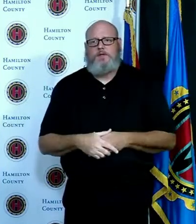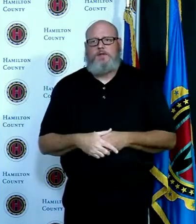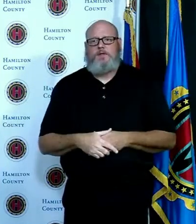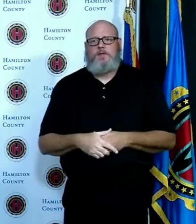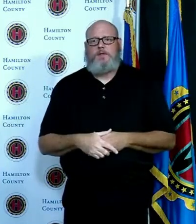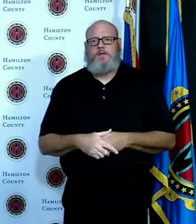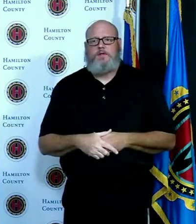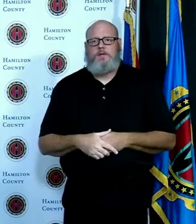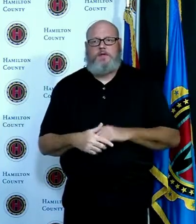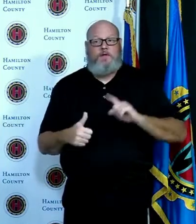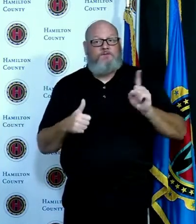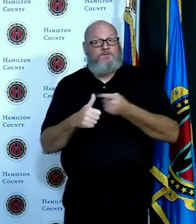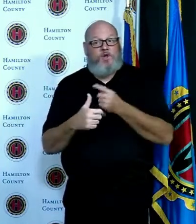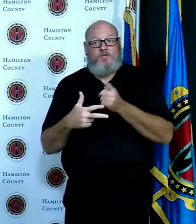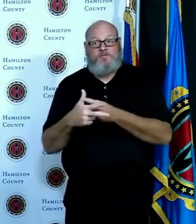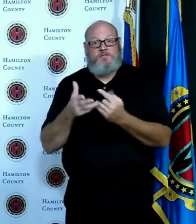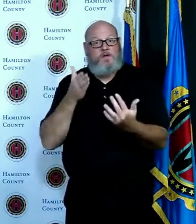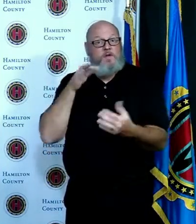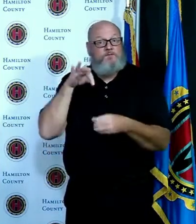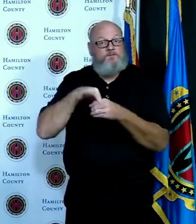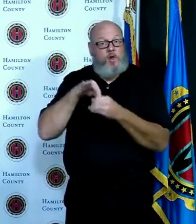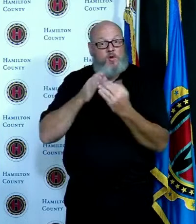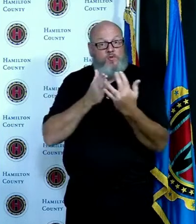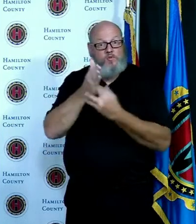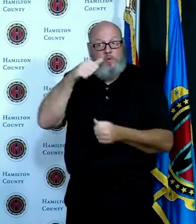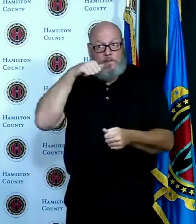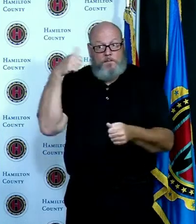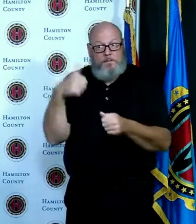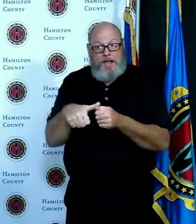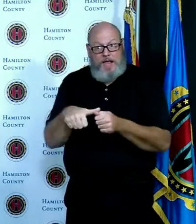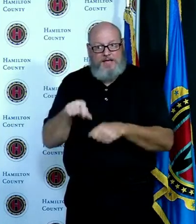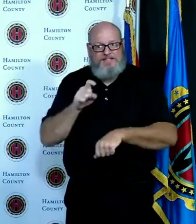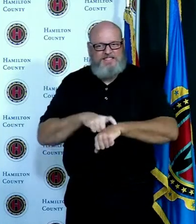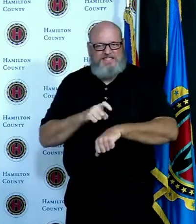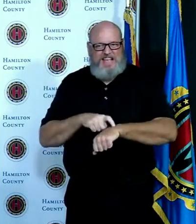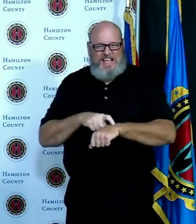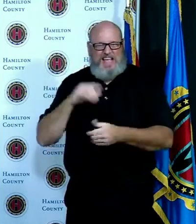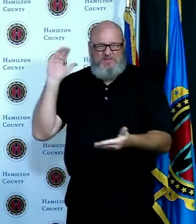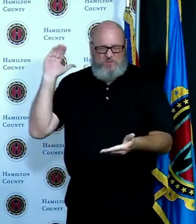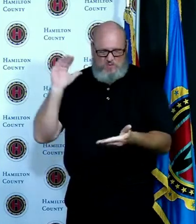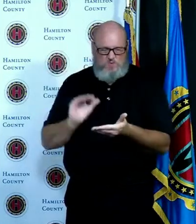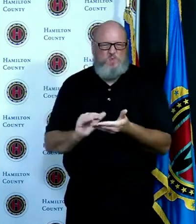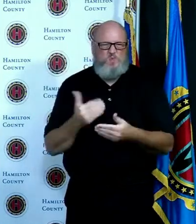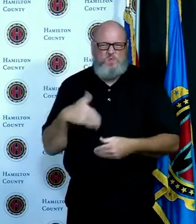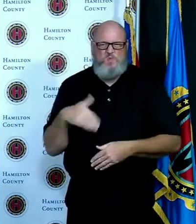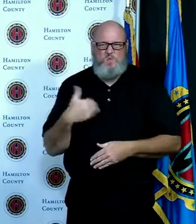mention that first because the window of time to select that is your option is is dwindling